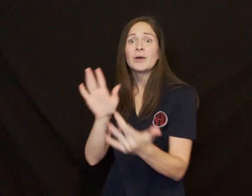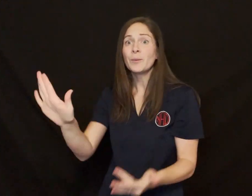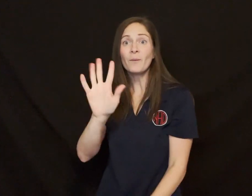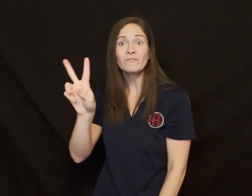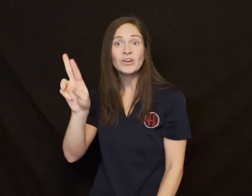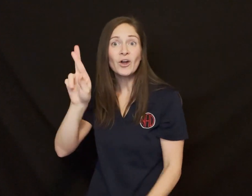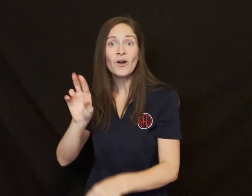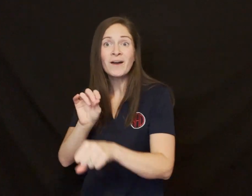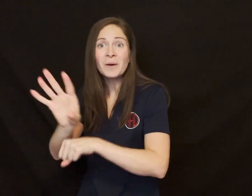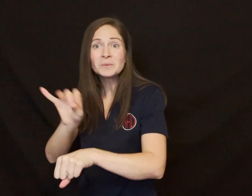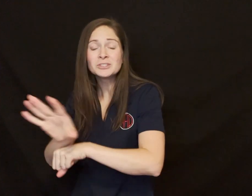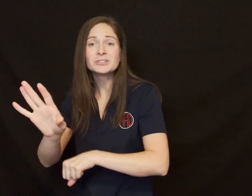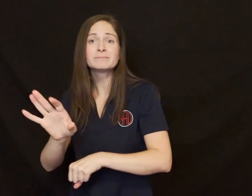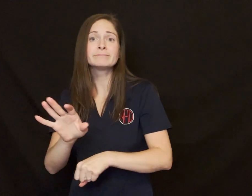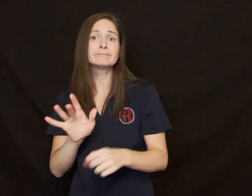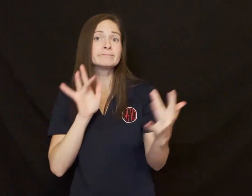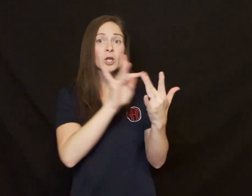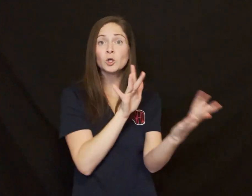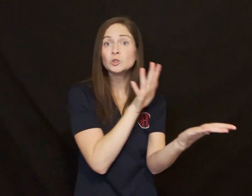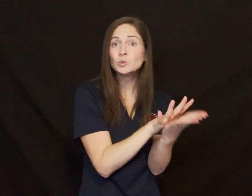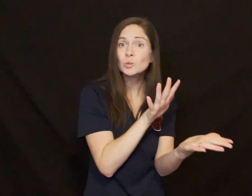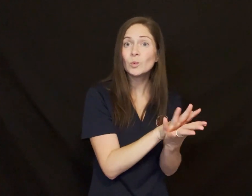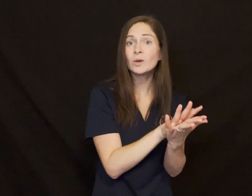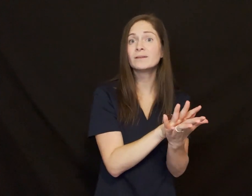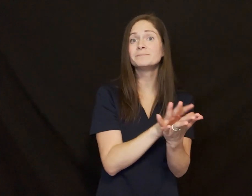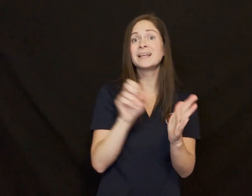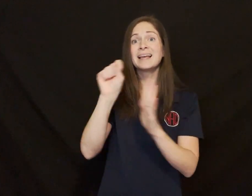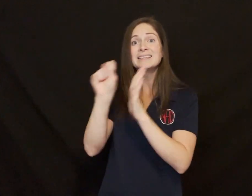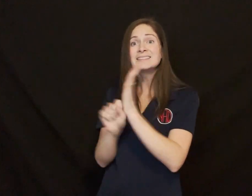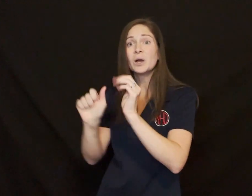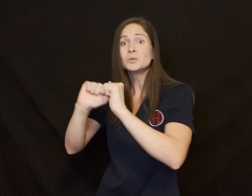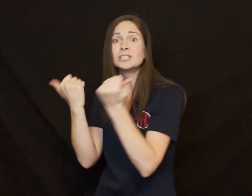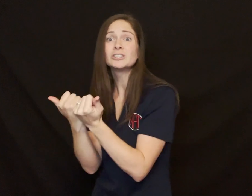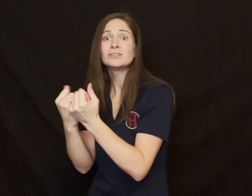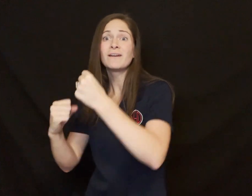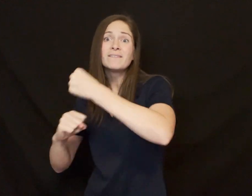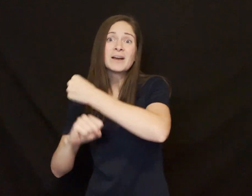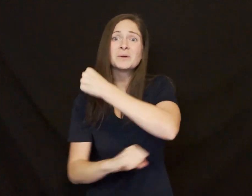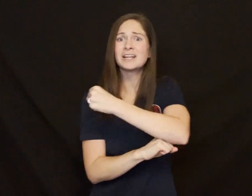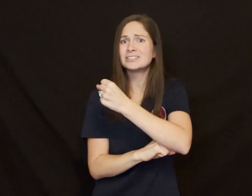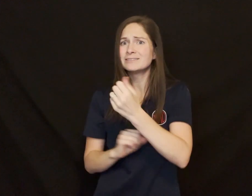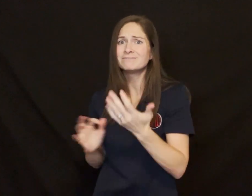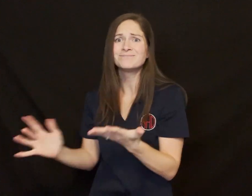our state’s Vocational Rehabilitation (VR), schools, or State Associations.